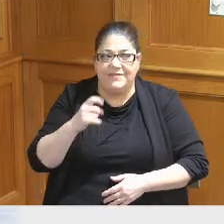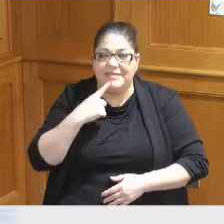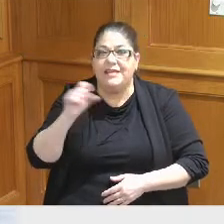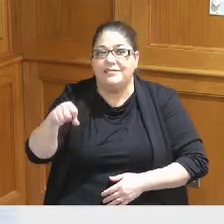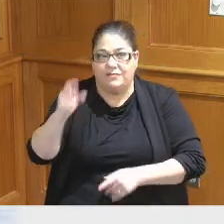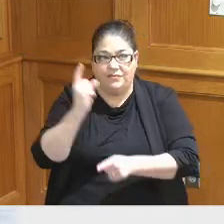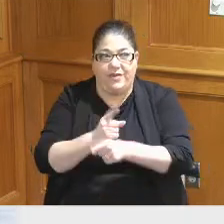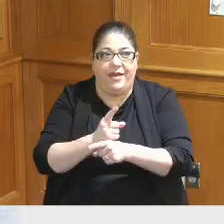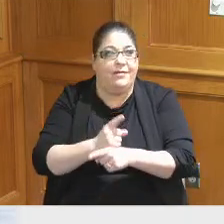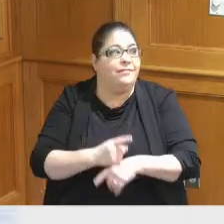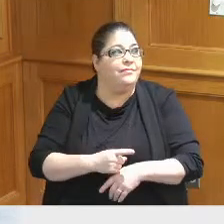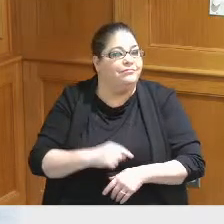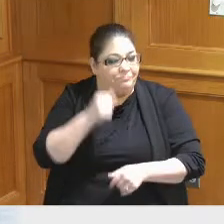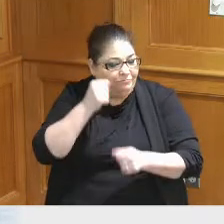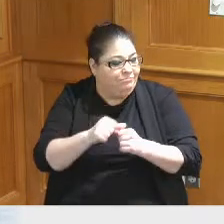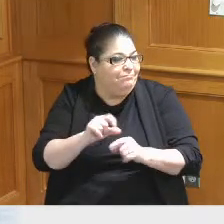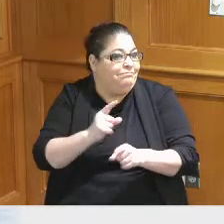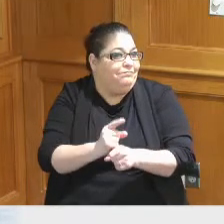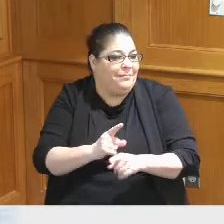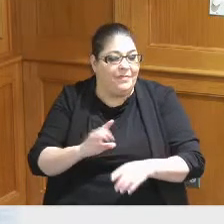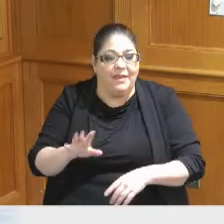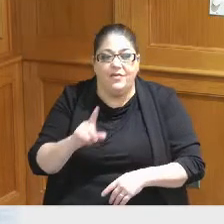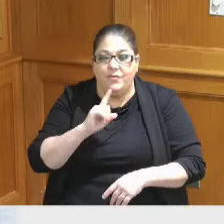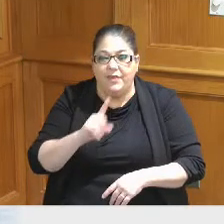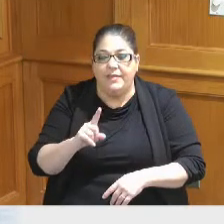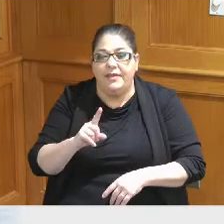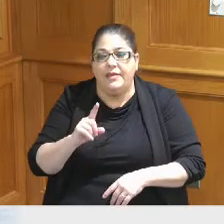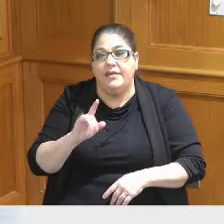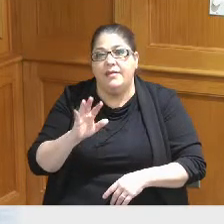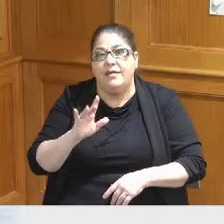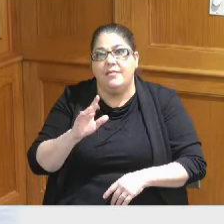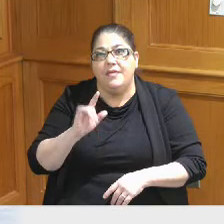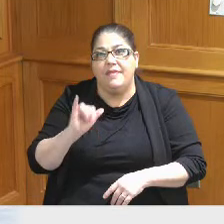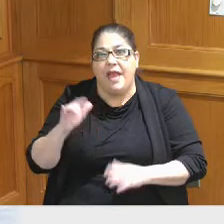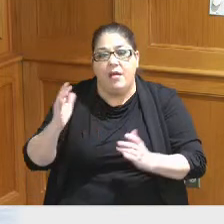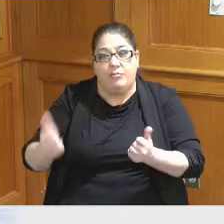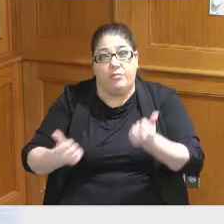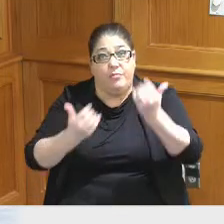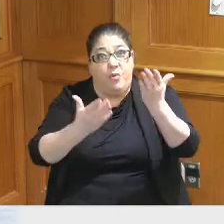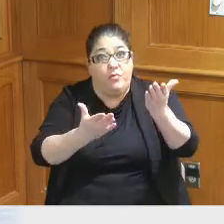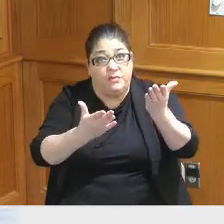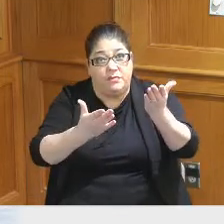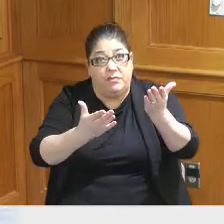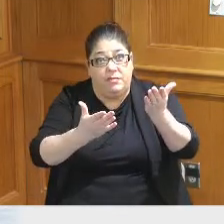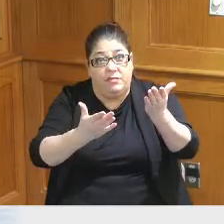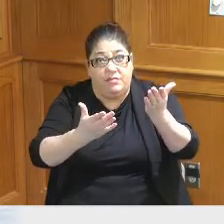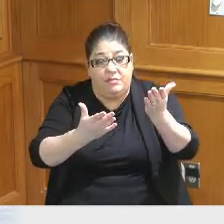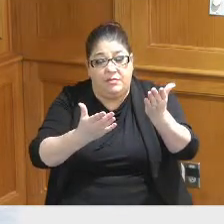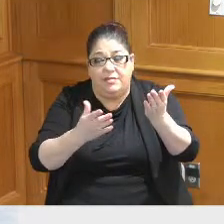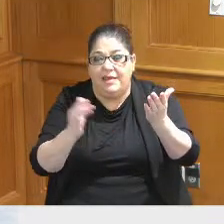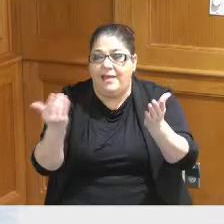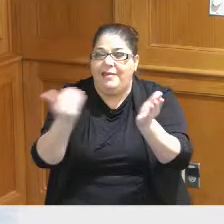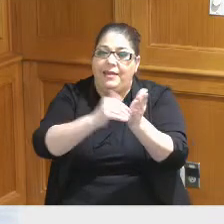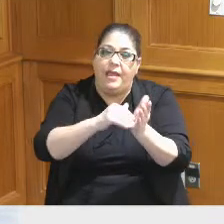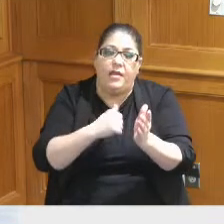all right so and so but the the proposal initially and again as we get into discussions this may